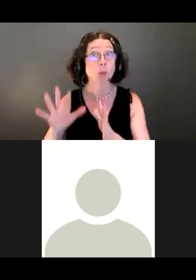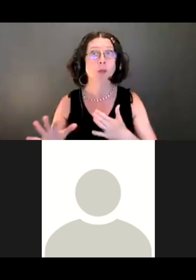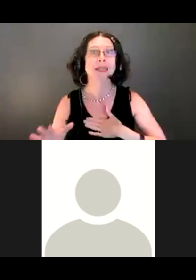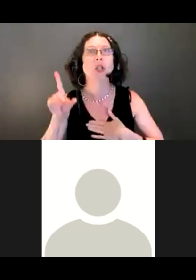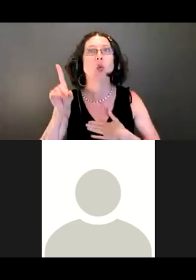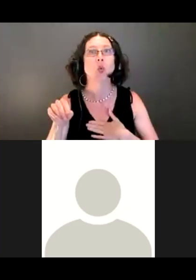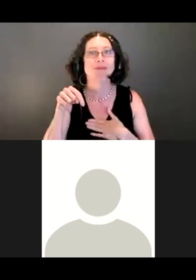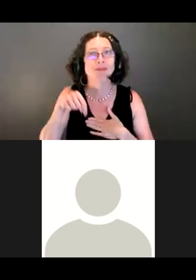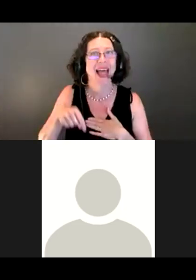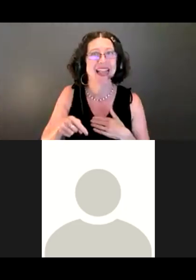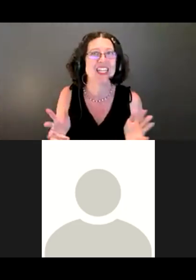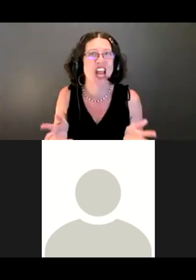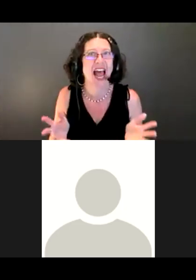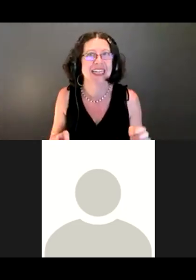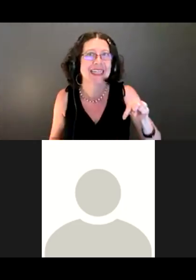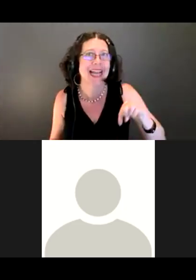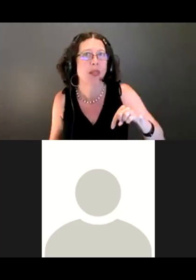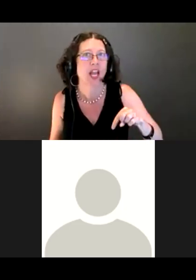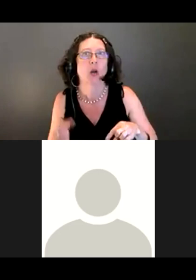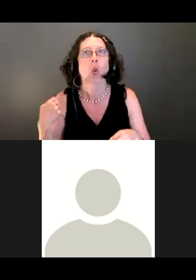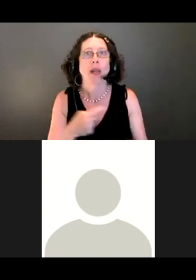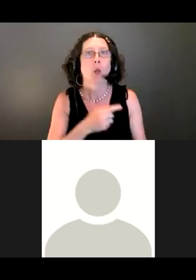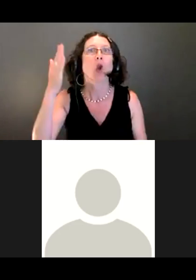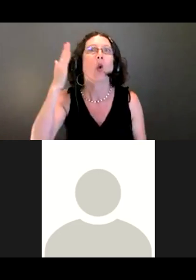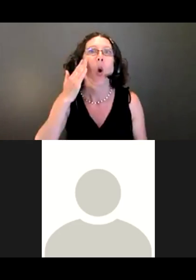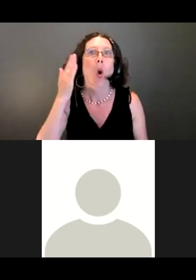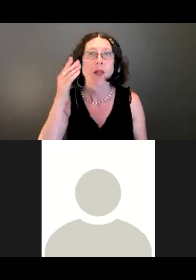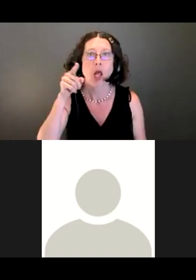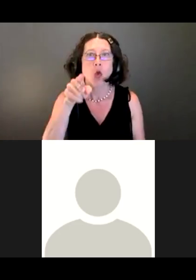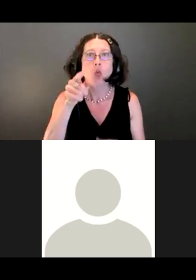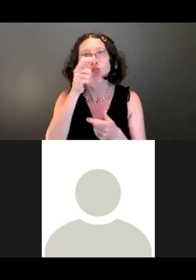the panelists so that we can promote you so we can turn your video on.